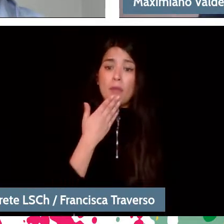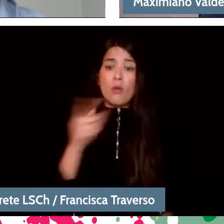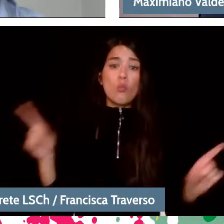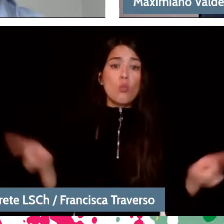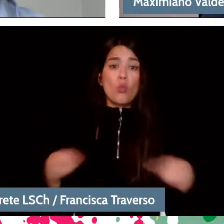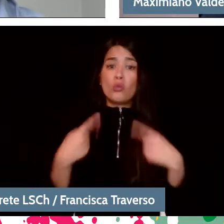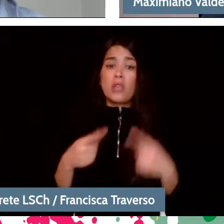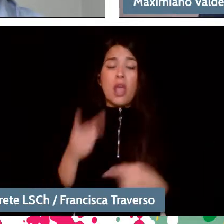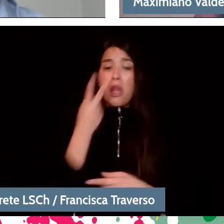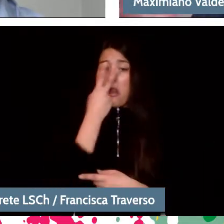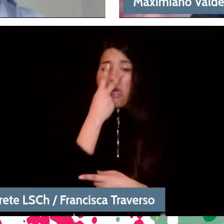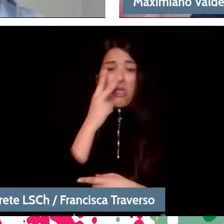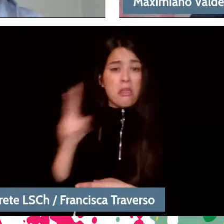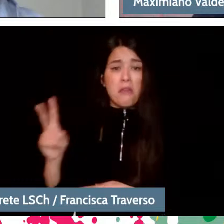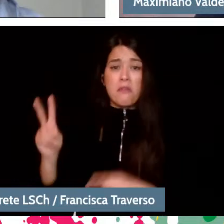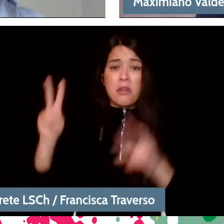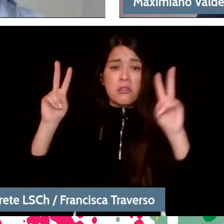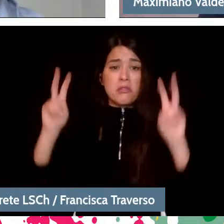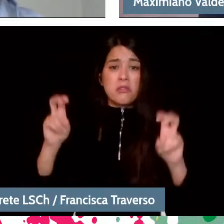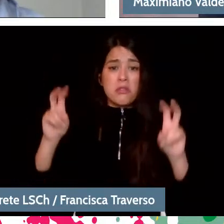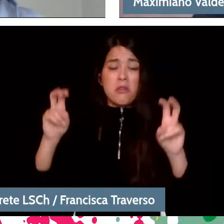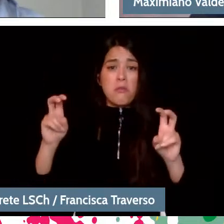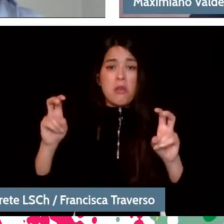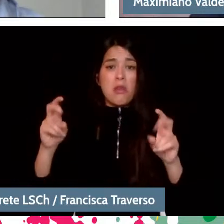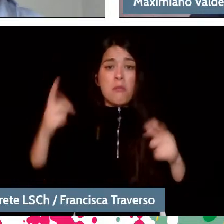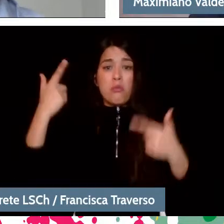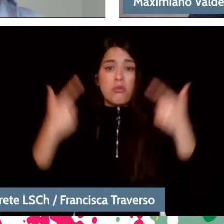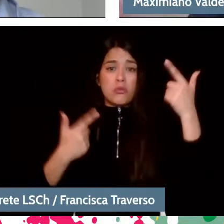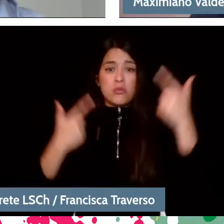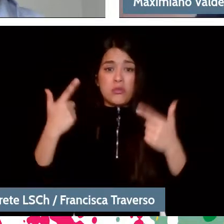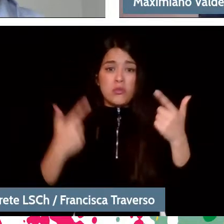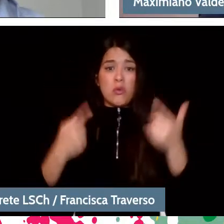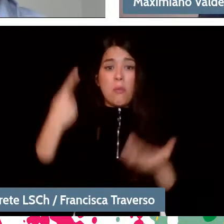Let's put Stravinsky's Petrushka, written in 1905, in Paris.